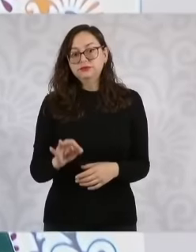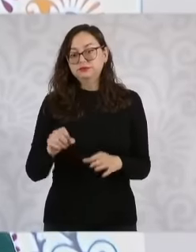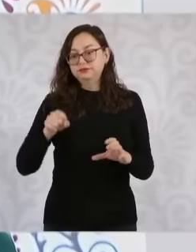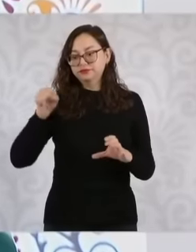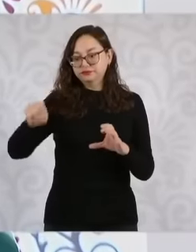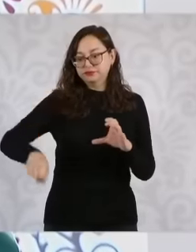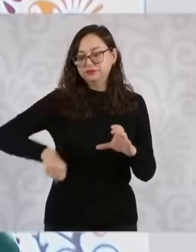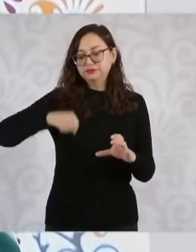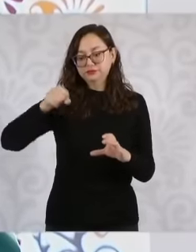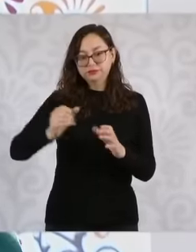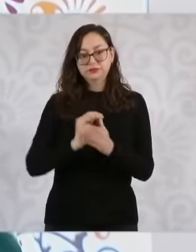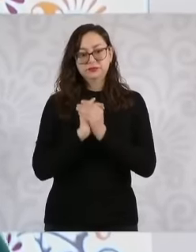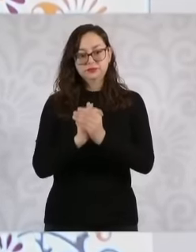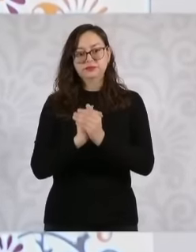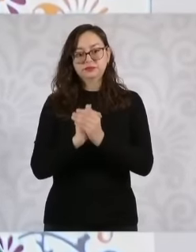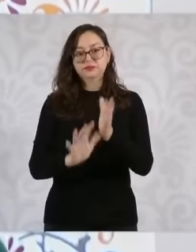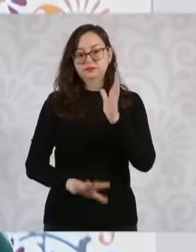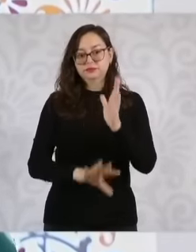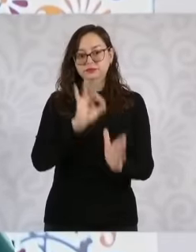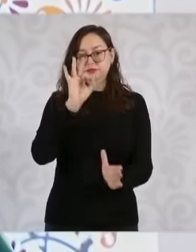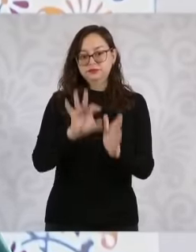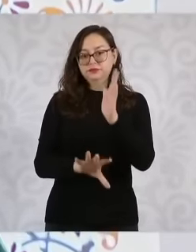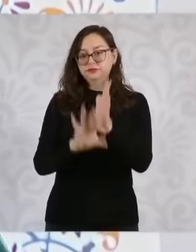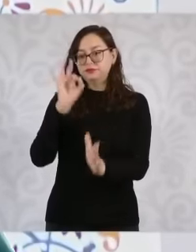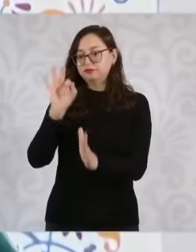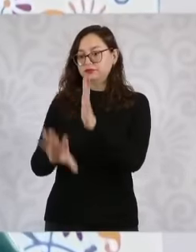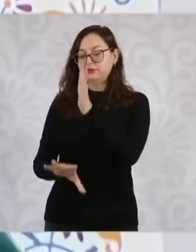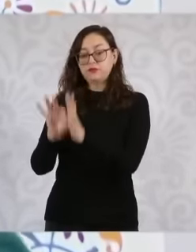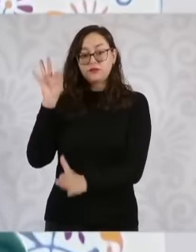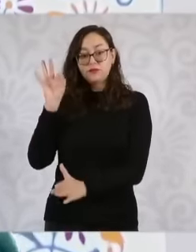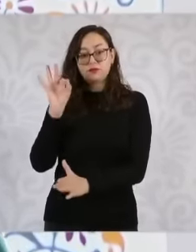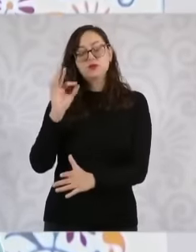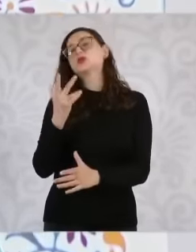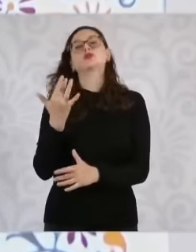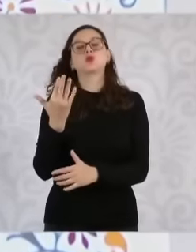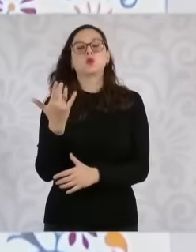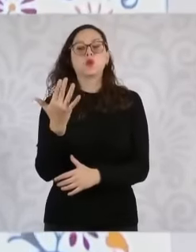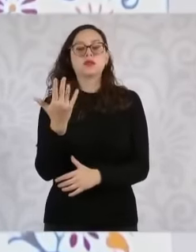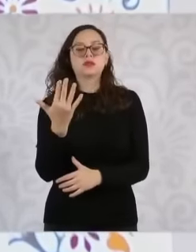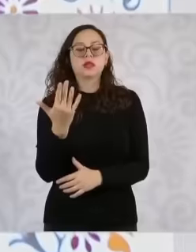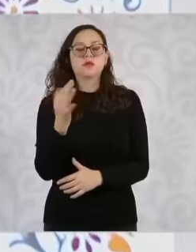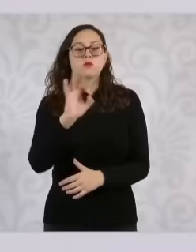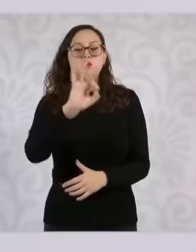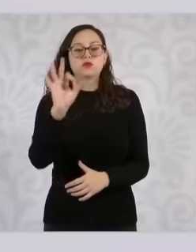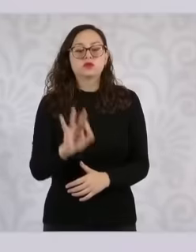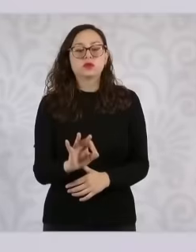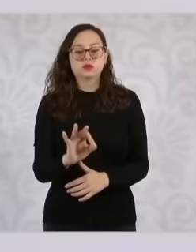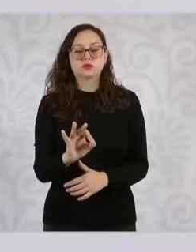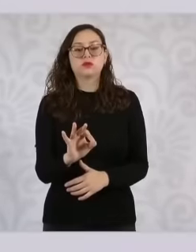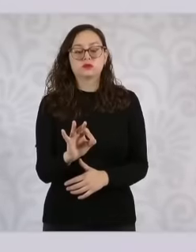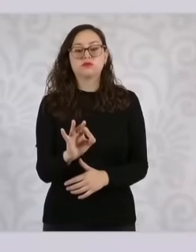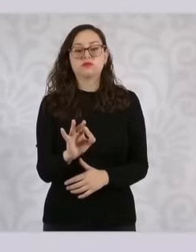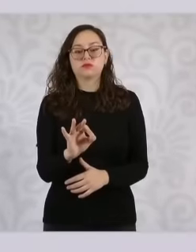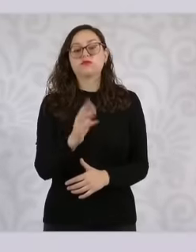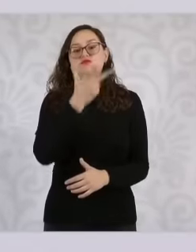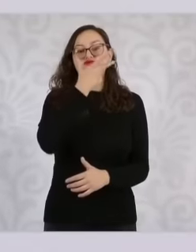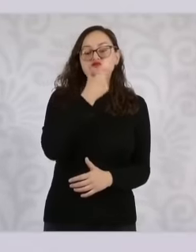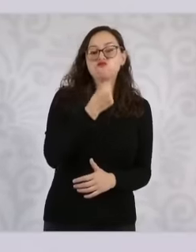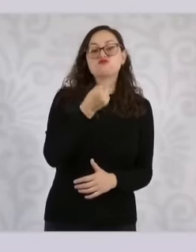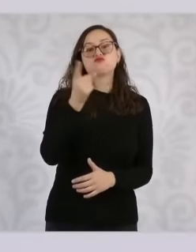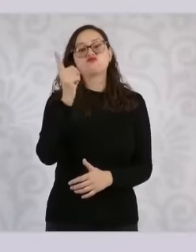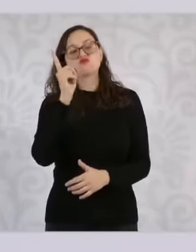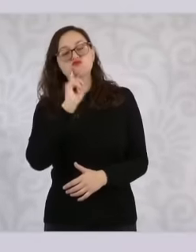through a random selection then there are half of the judges, half of the